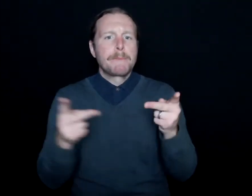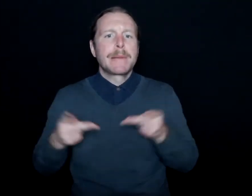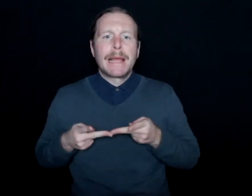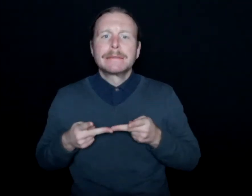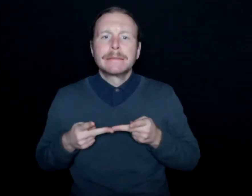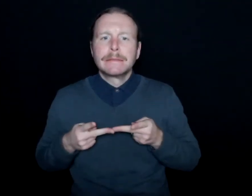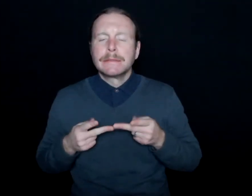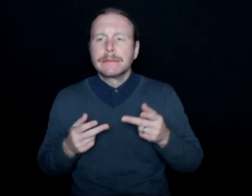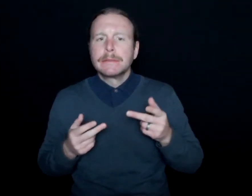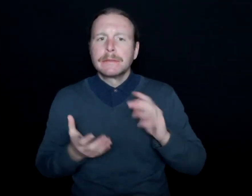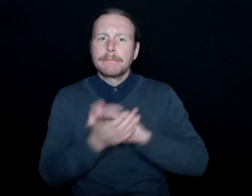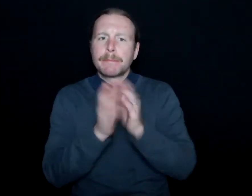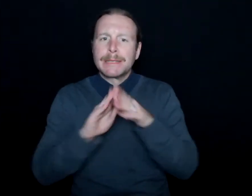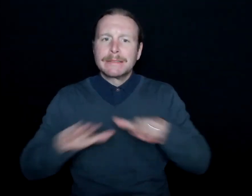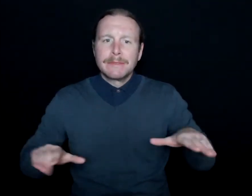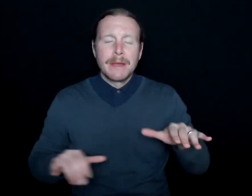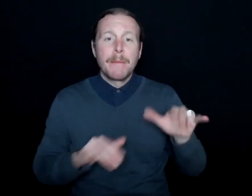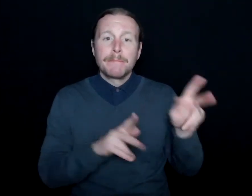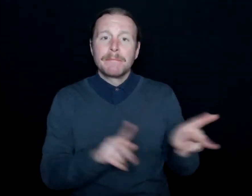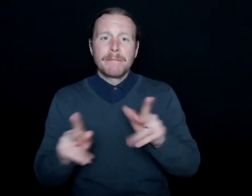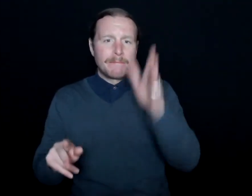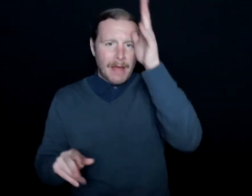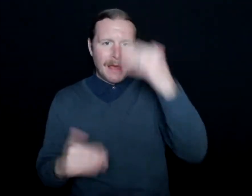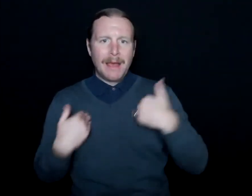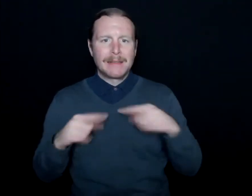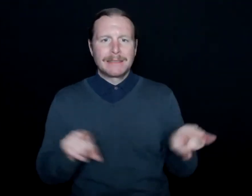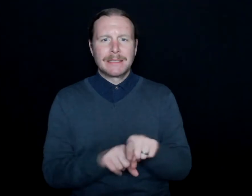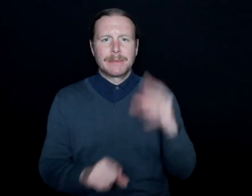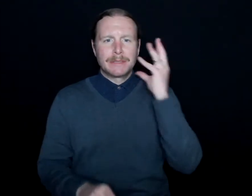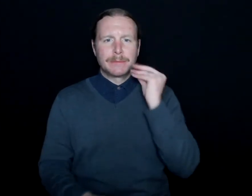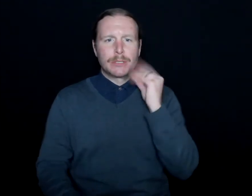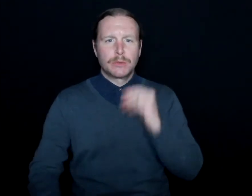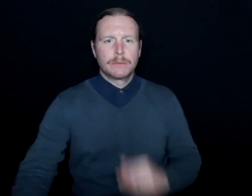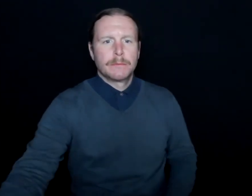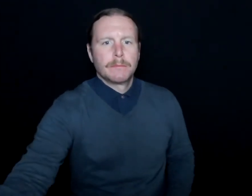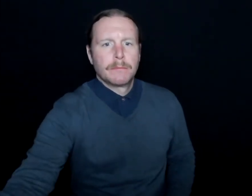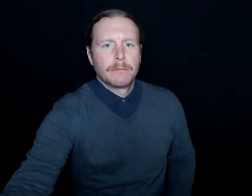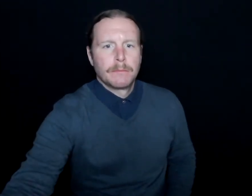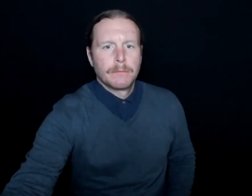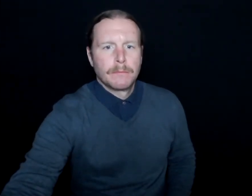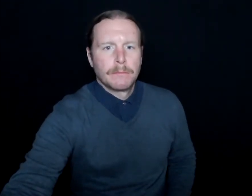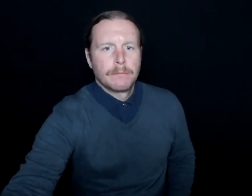And I feel like my dad had that same experience. Yeah. Thank you for sharing all of that.